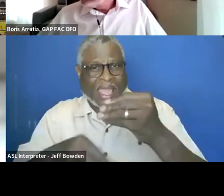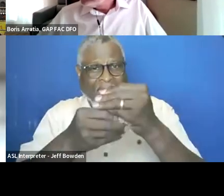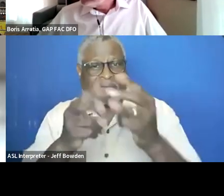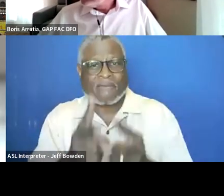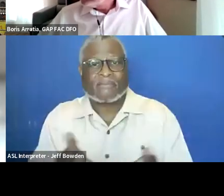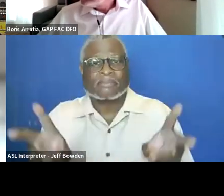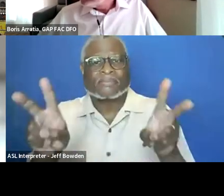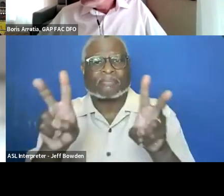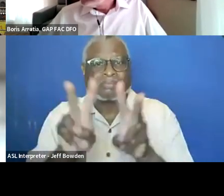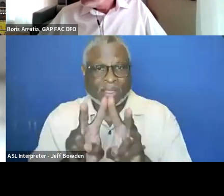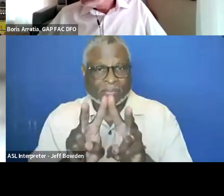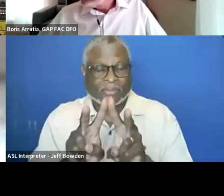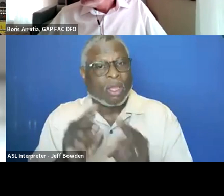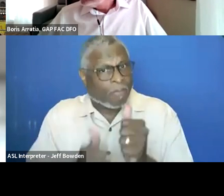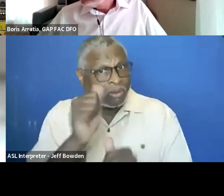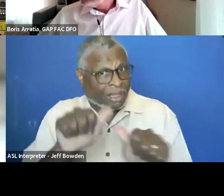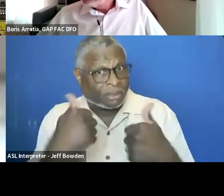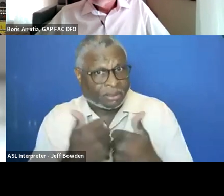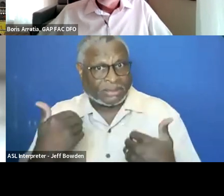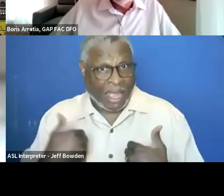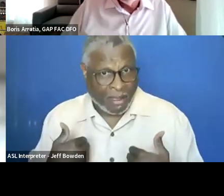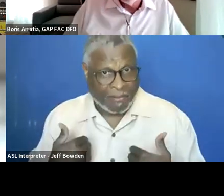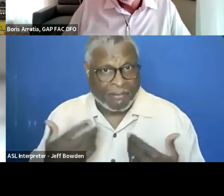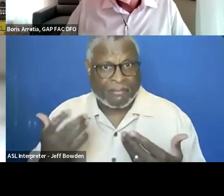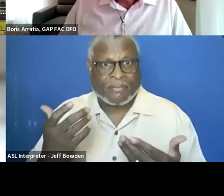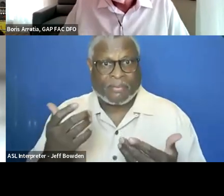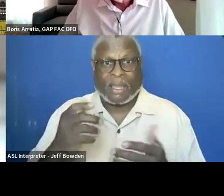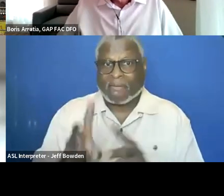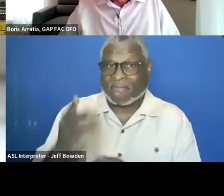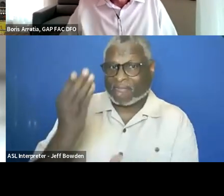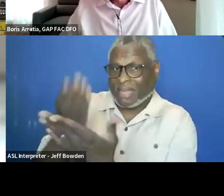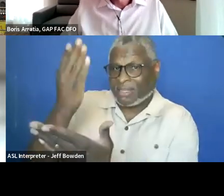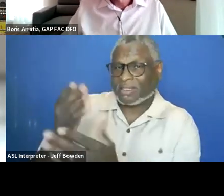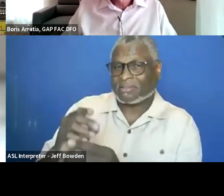Most agencies have a validation verification process